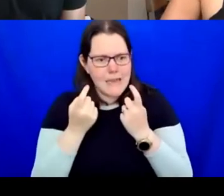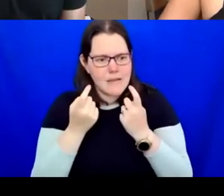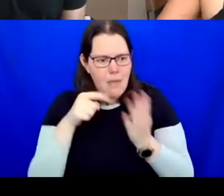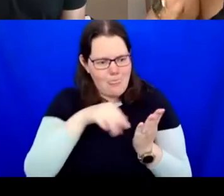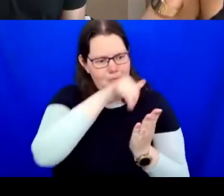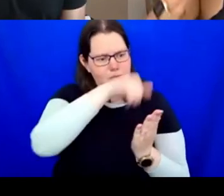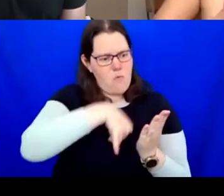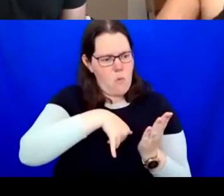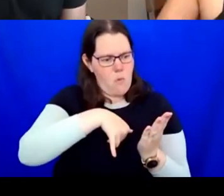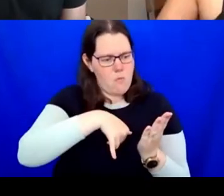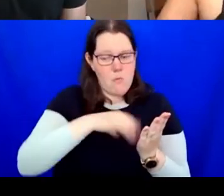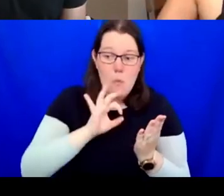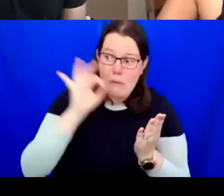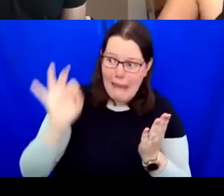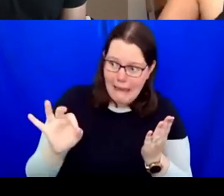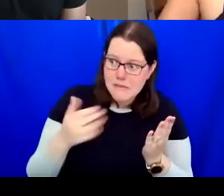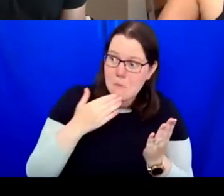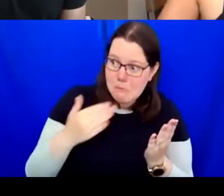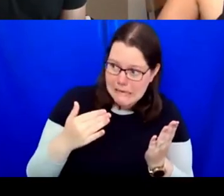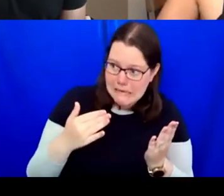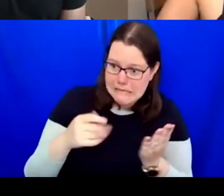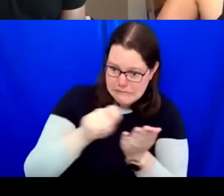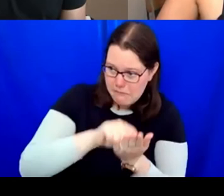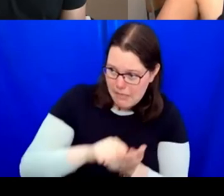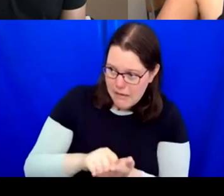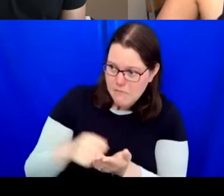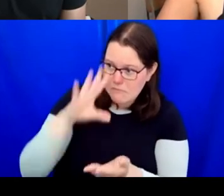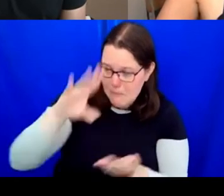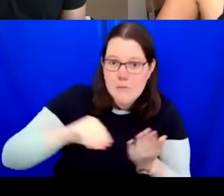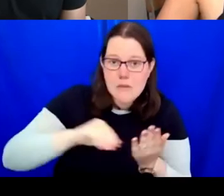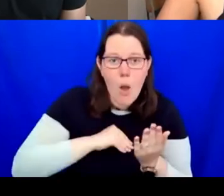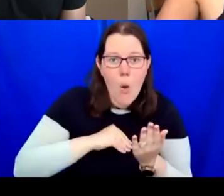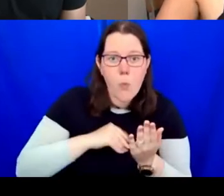look, please let us know what we can do to ensure you have a positive, safe, and happy